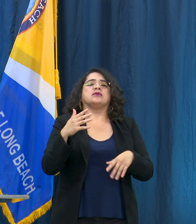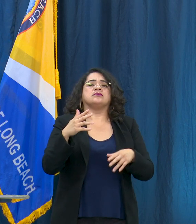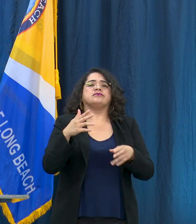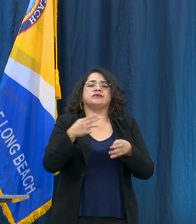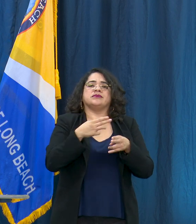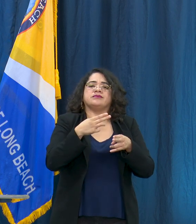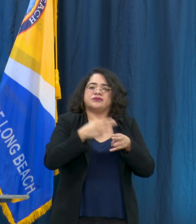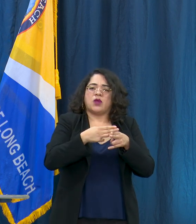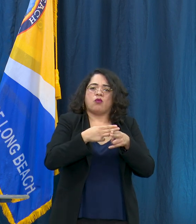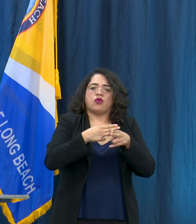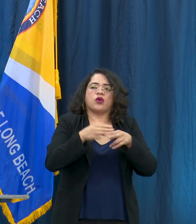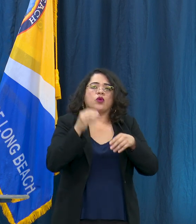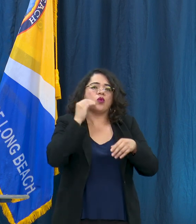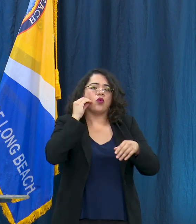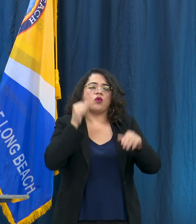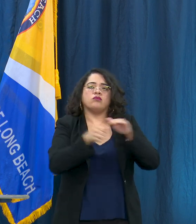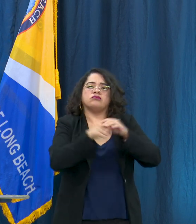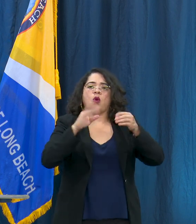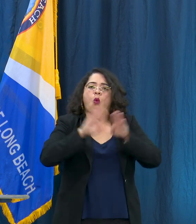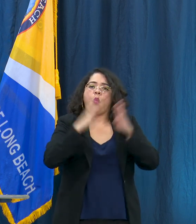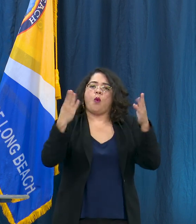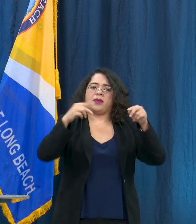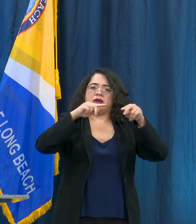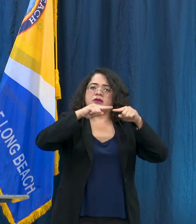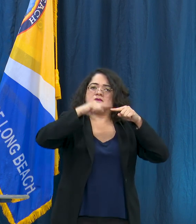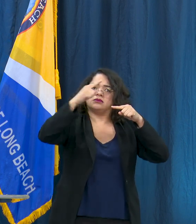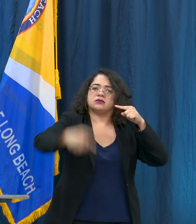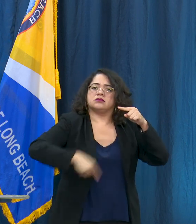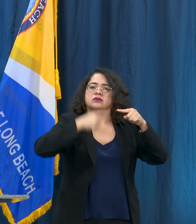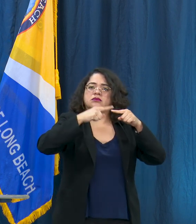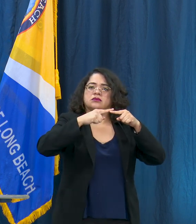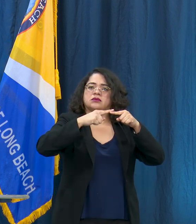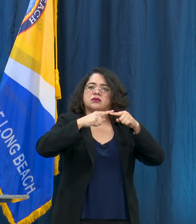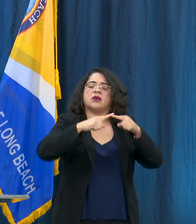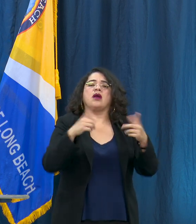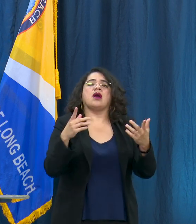across the city, we have new food programs and new outreach workers and